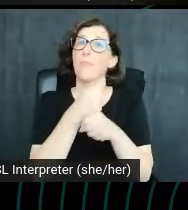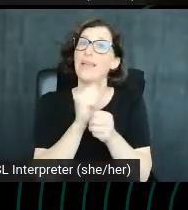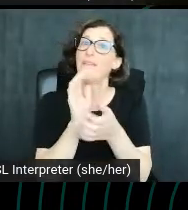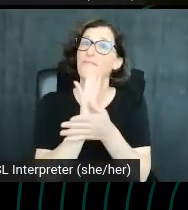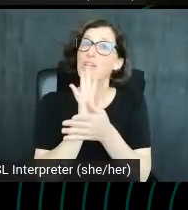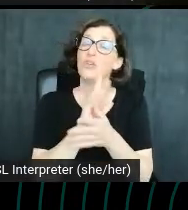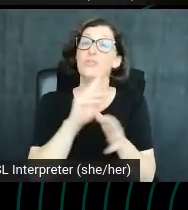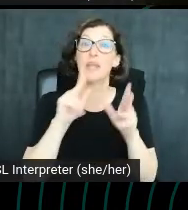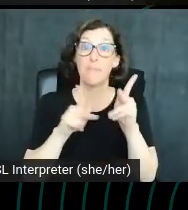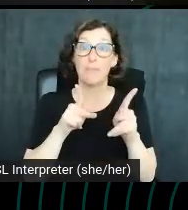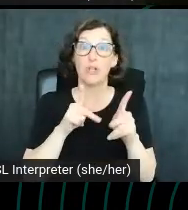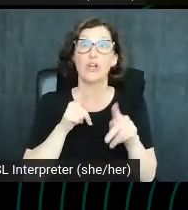actually searching for.